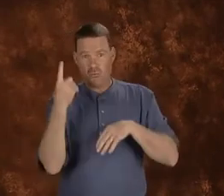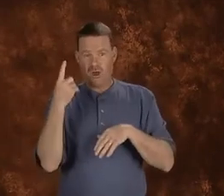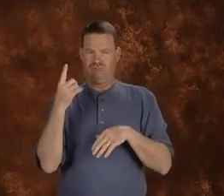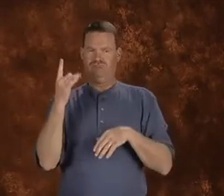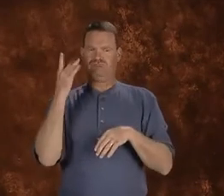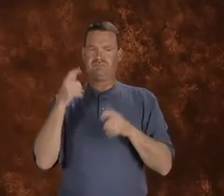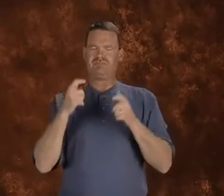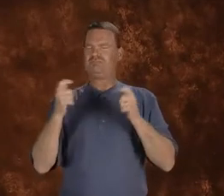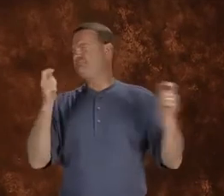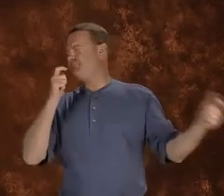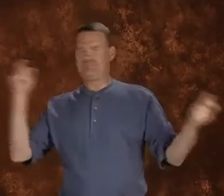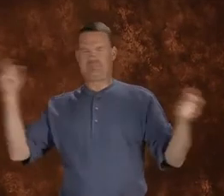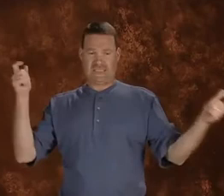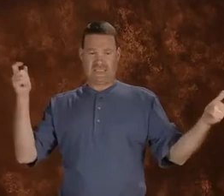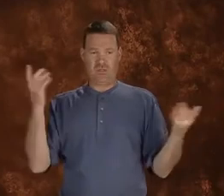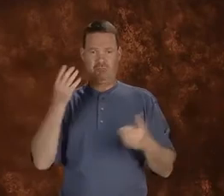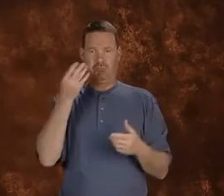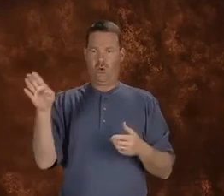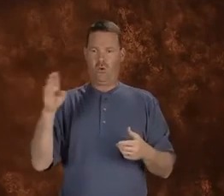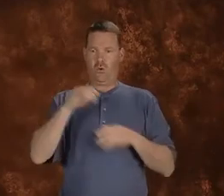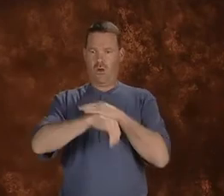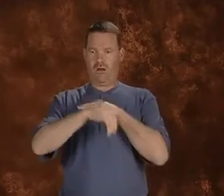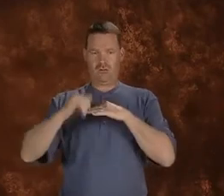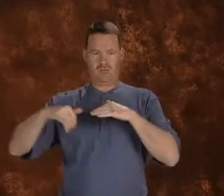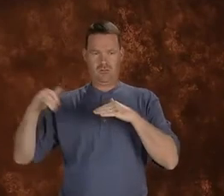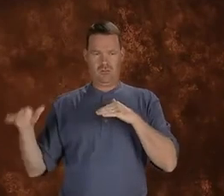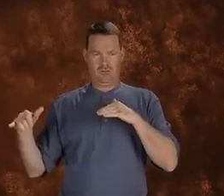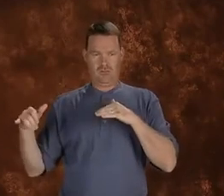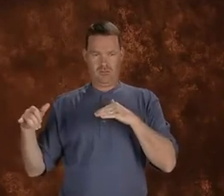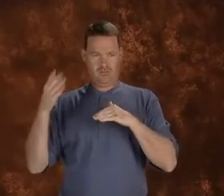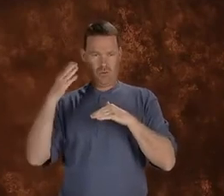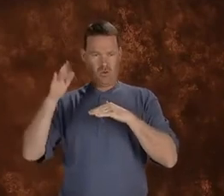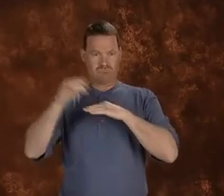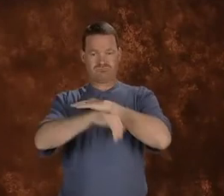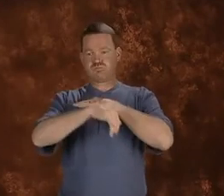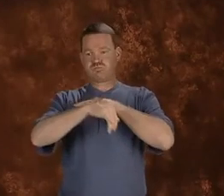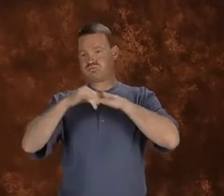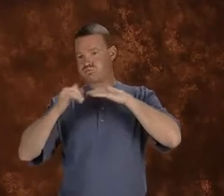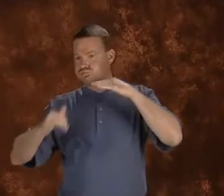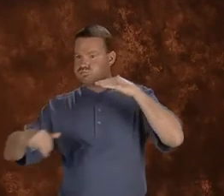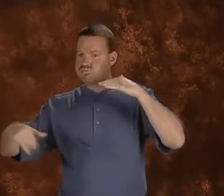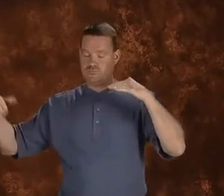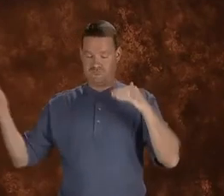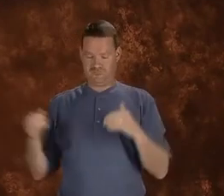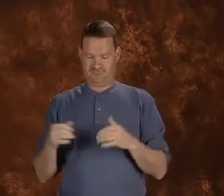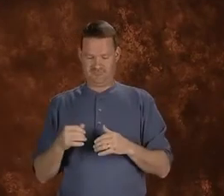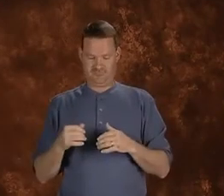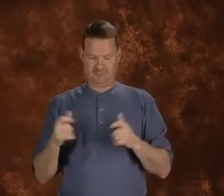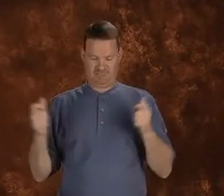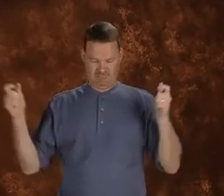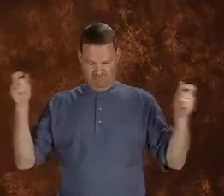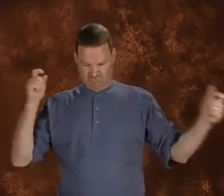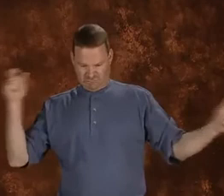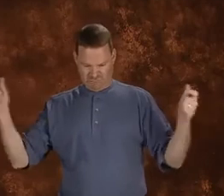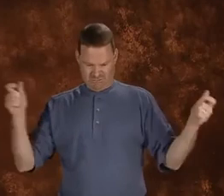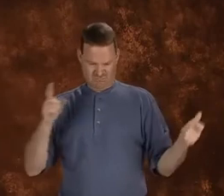Those two plants are very similar because they both give off the oxygen.